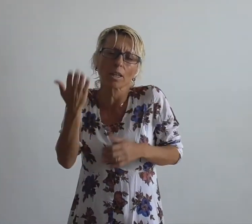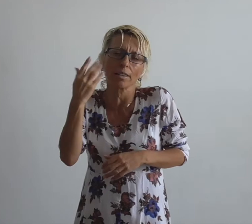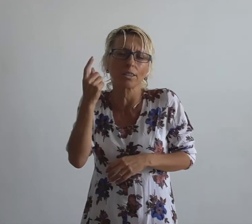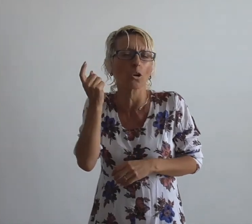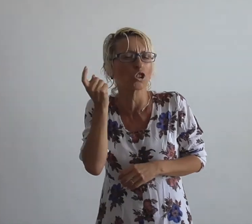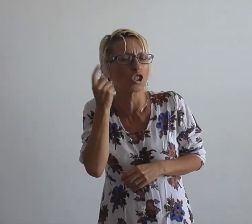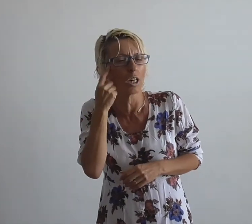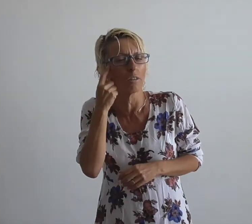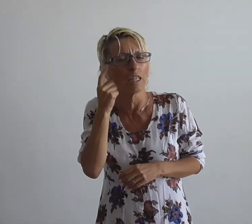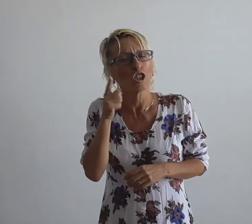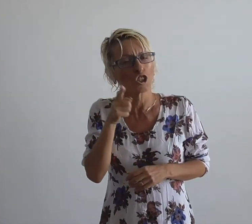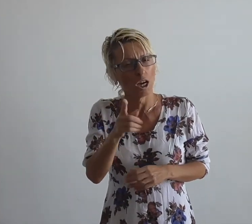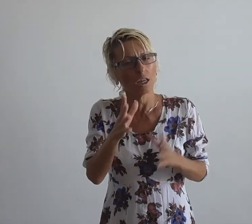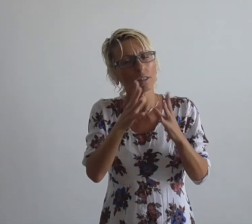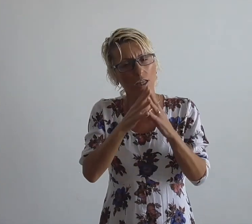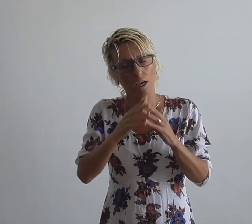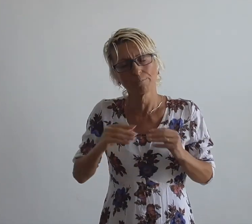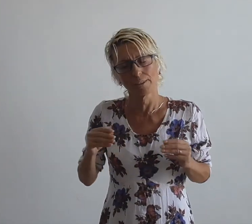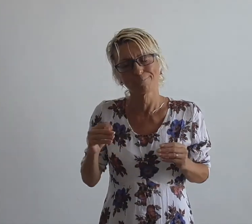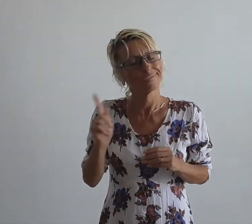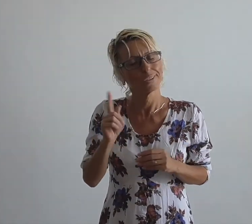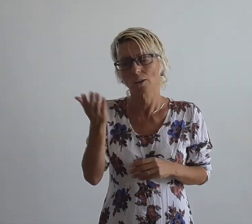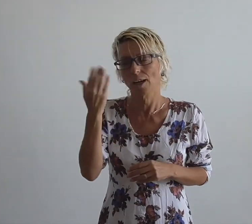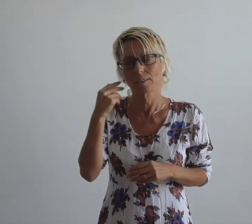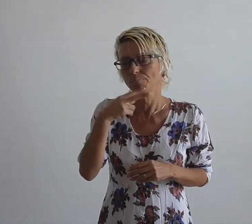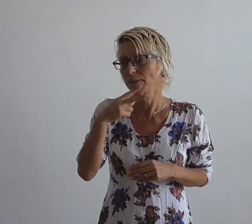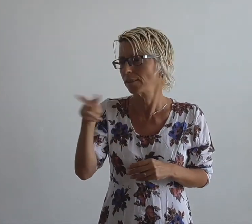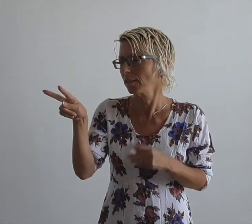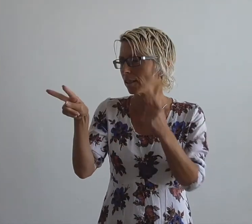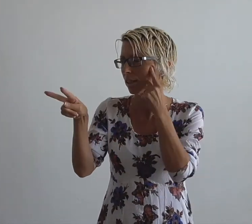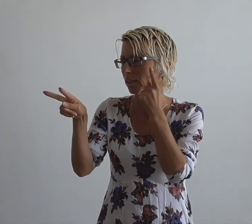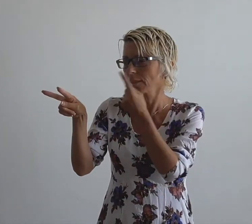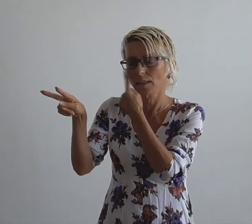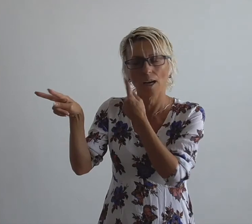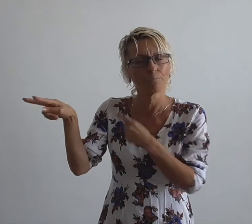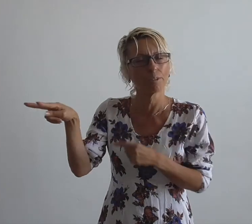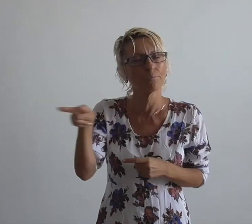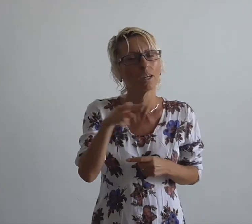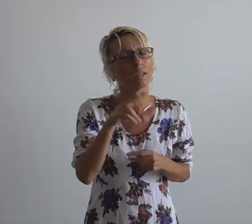If I would have thought you will disappear I would take my eyes of you